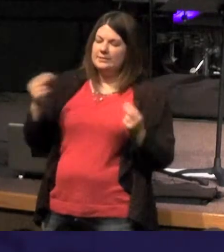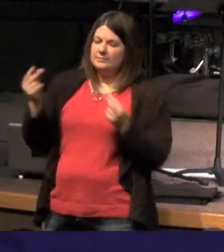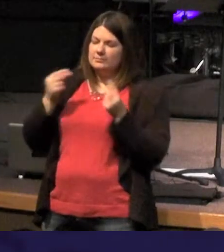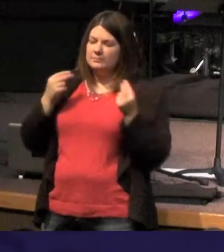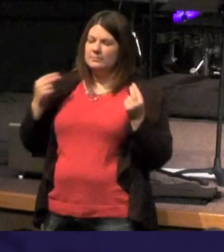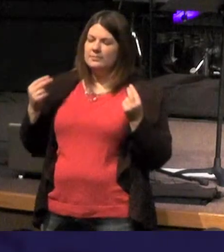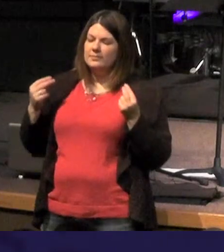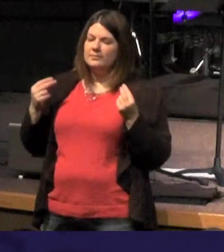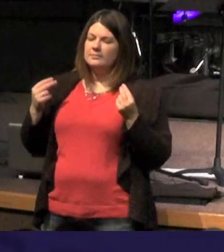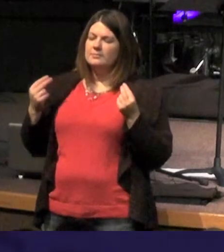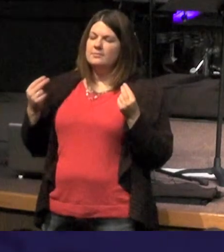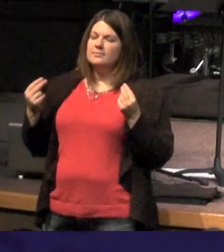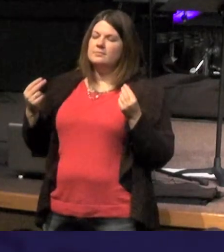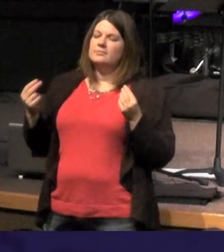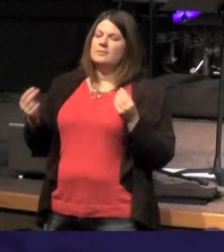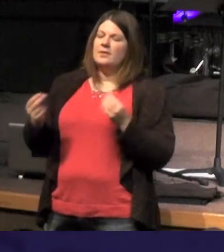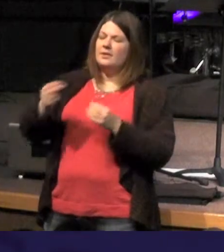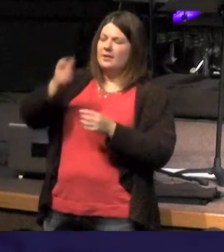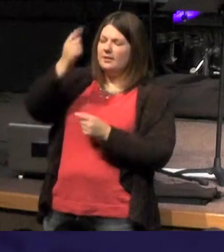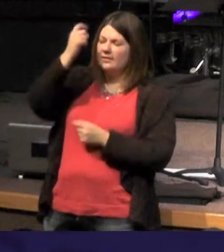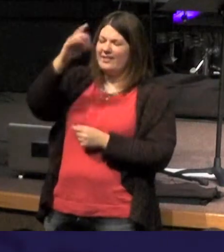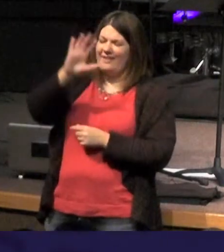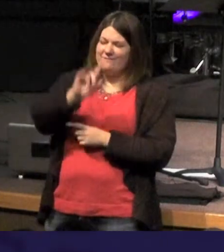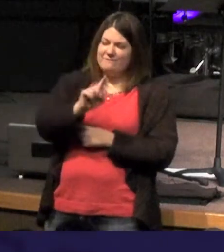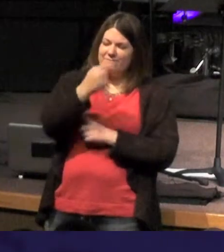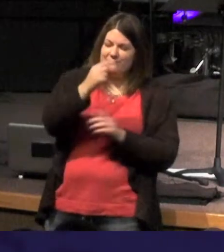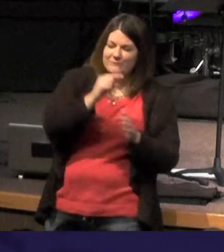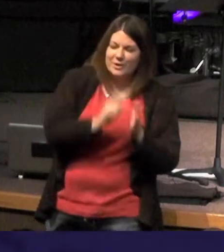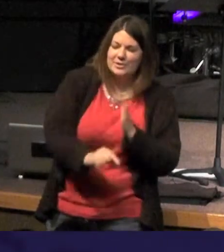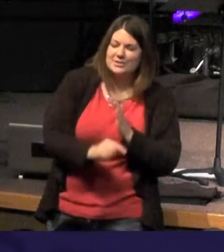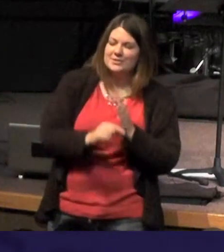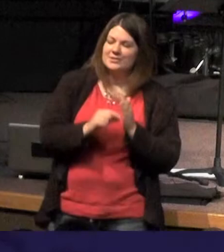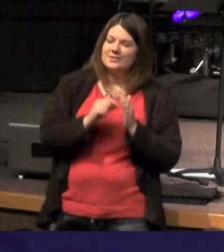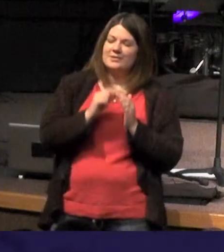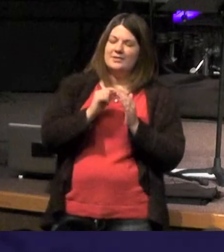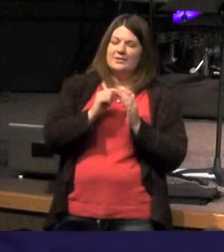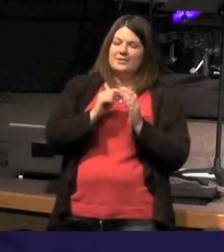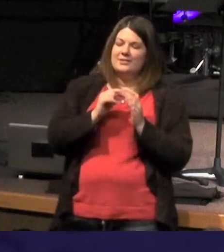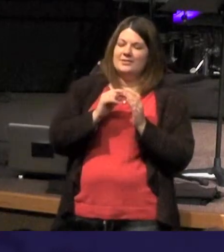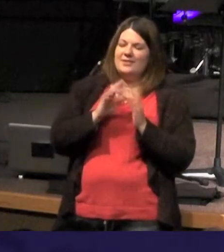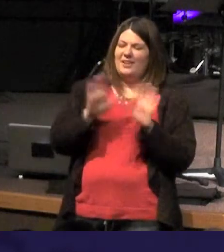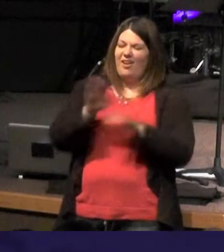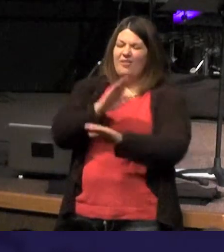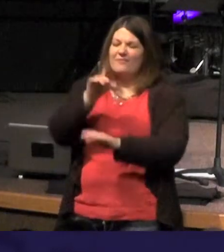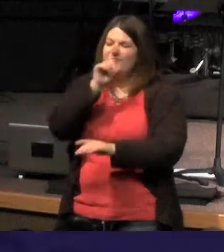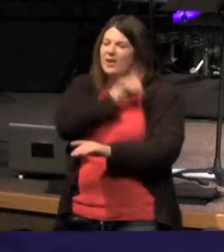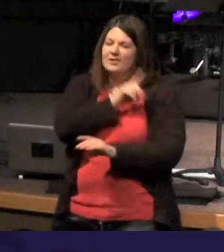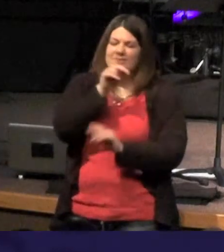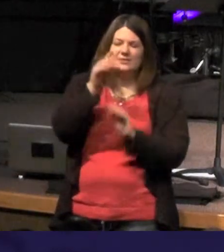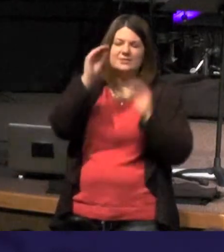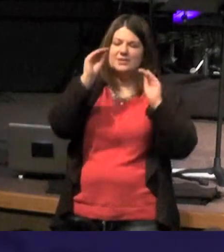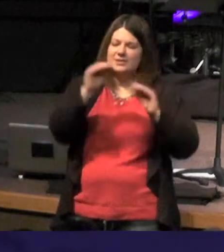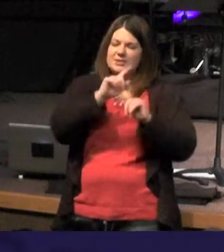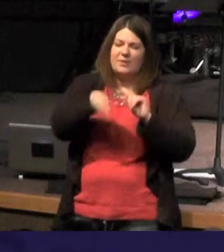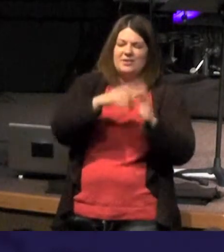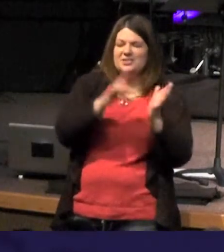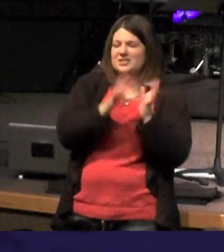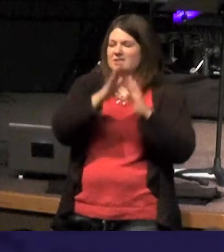Father we realize that this one verse - really verse one puts to bed all those false teachings about Jesus being a lesser God or Jesus